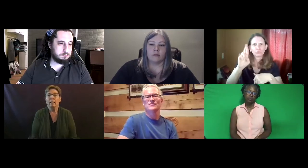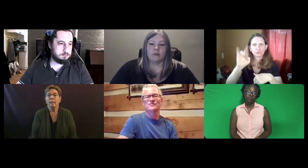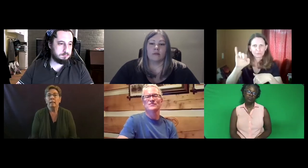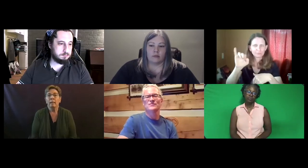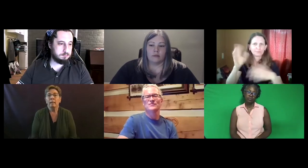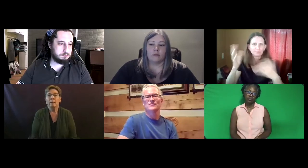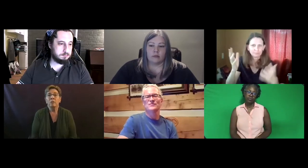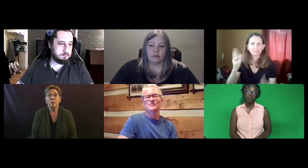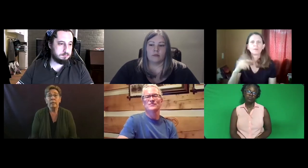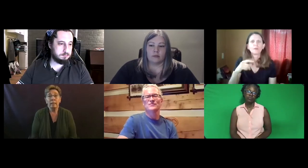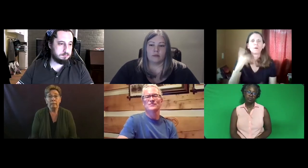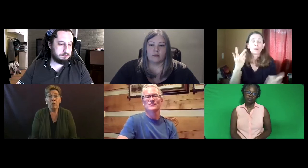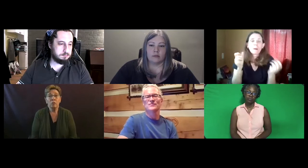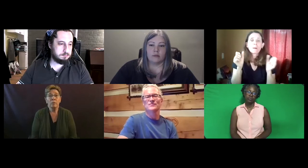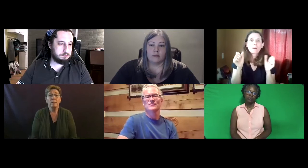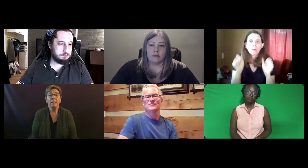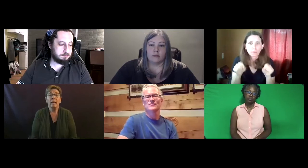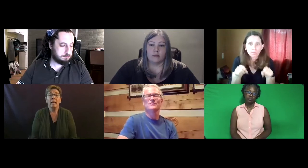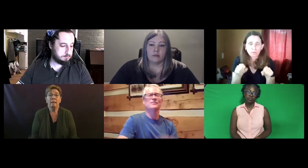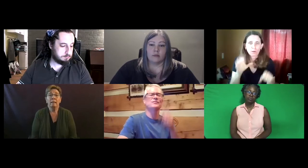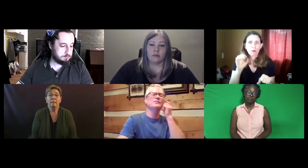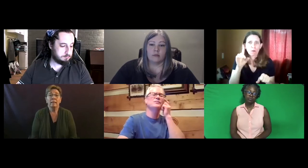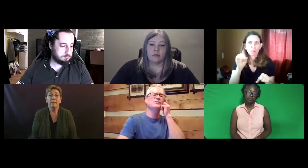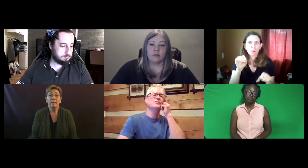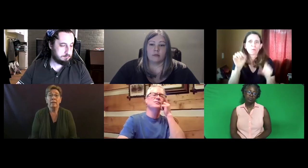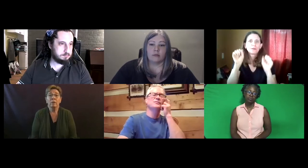Missouri also is a BEI testing center.